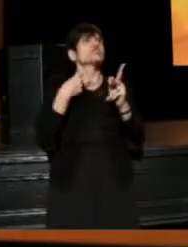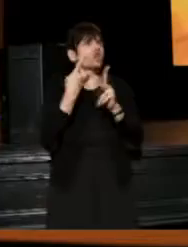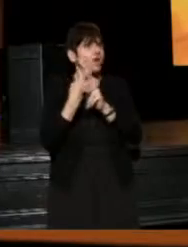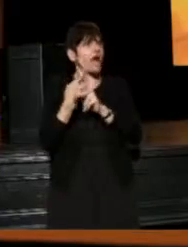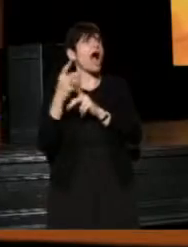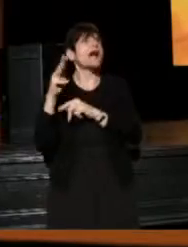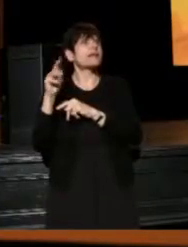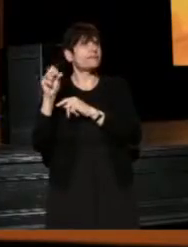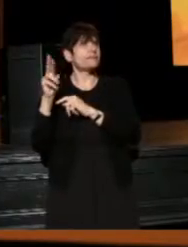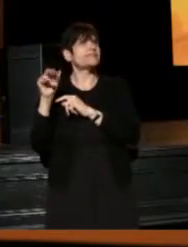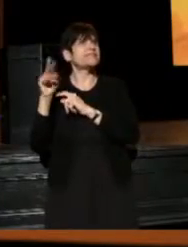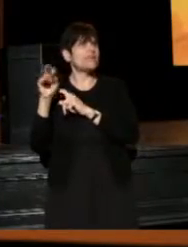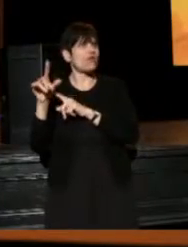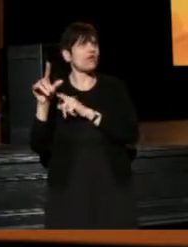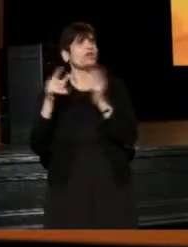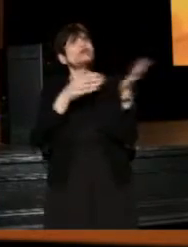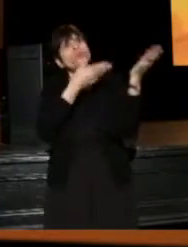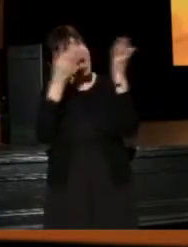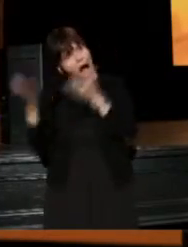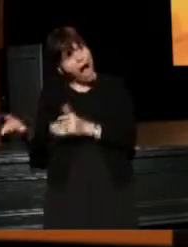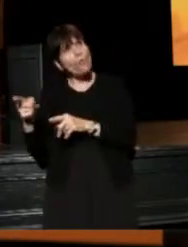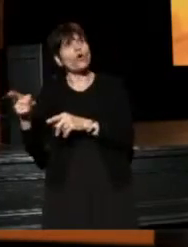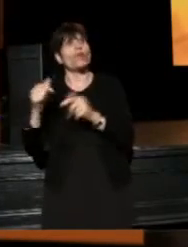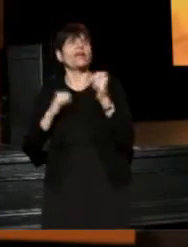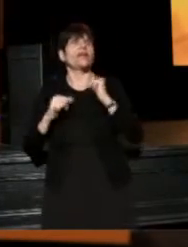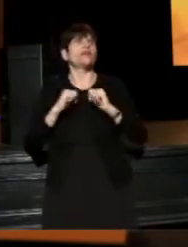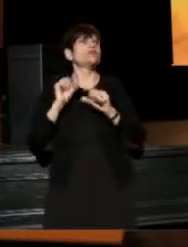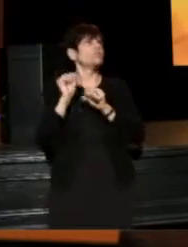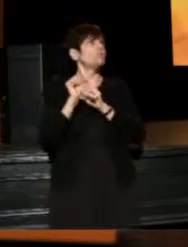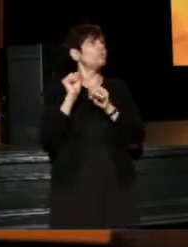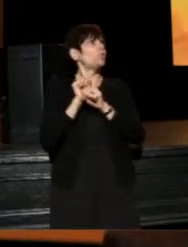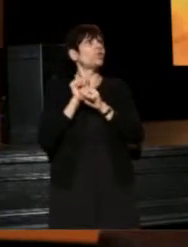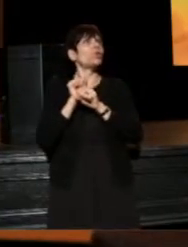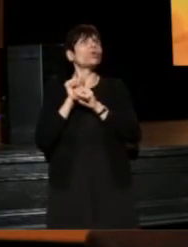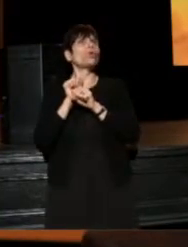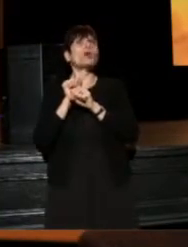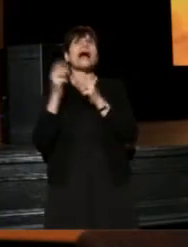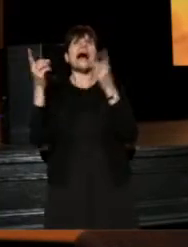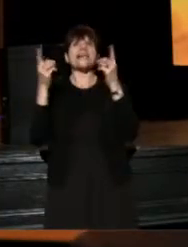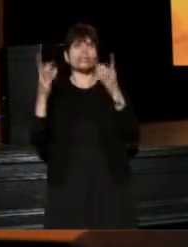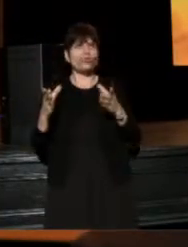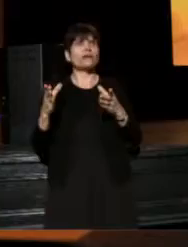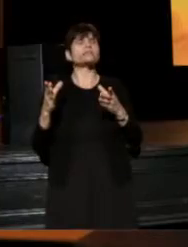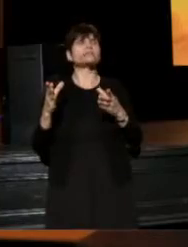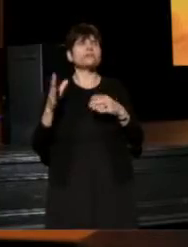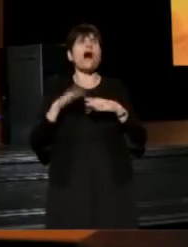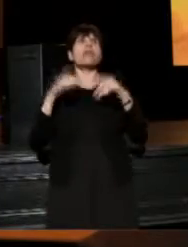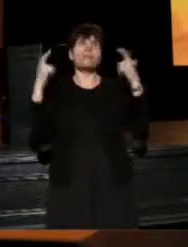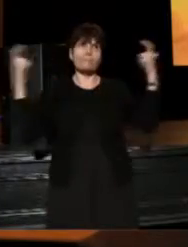to our theater, to work as directors on the big stage